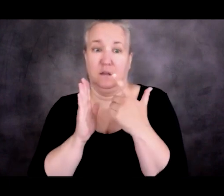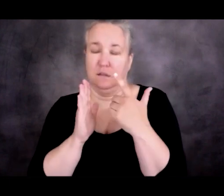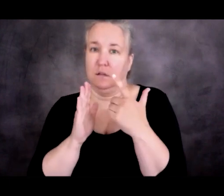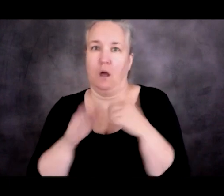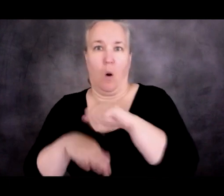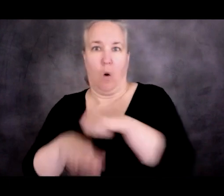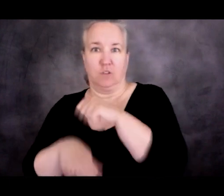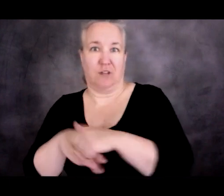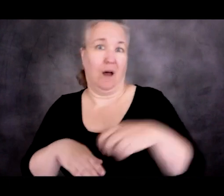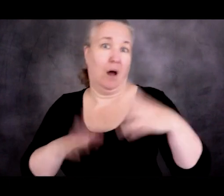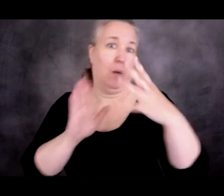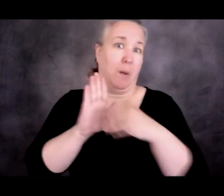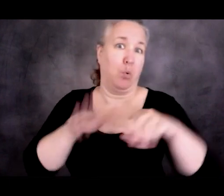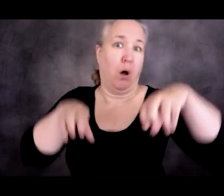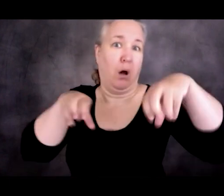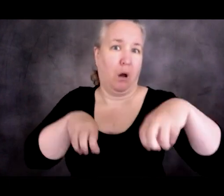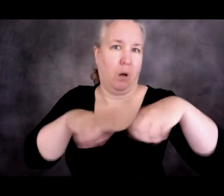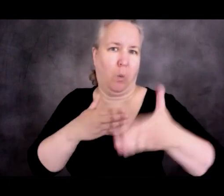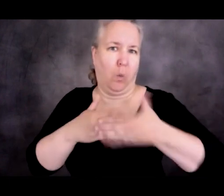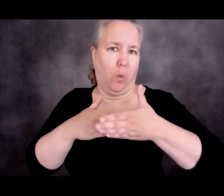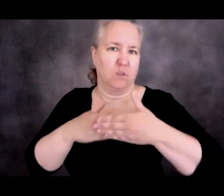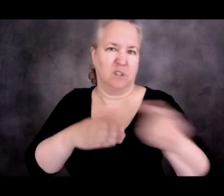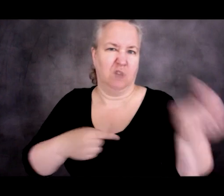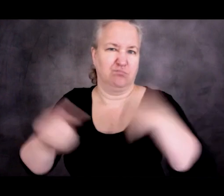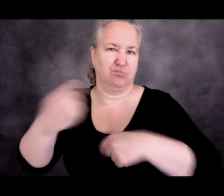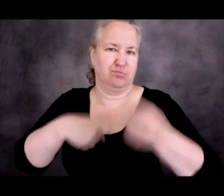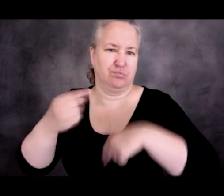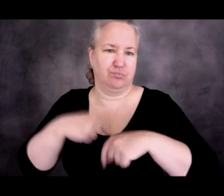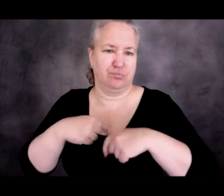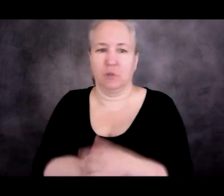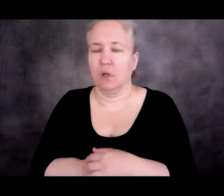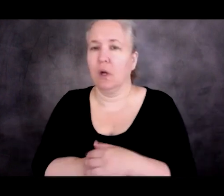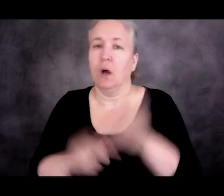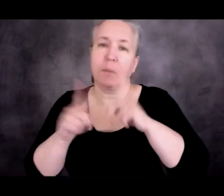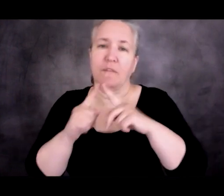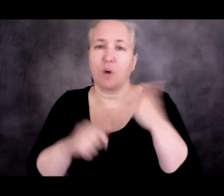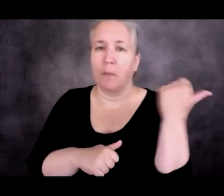So again, asylum seekers from Afghanistan, from Bangladesh